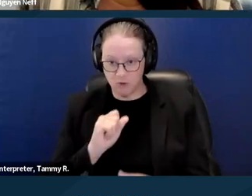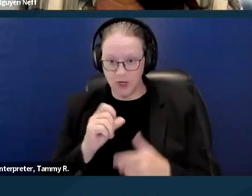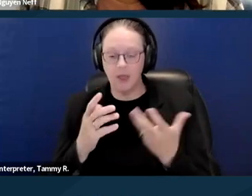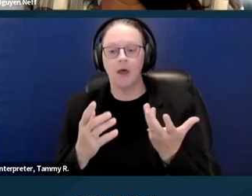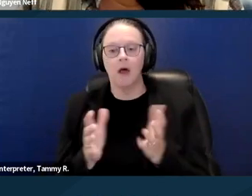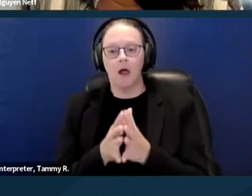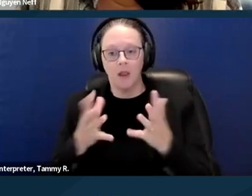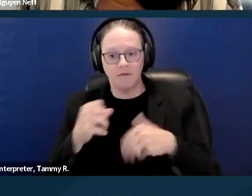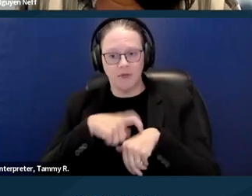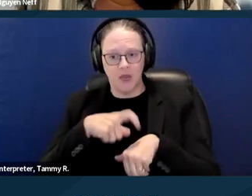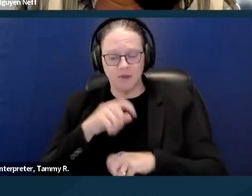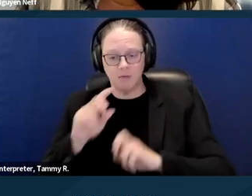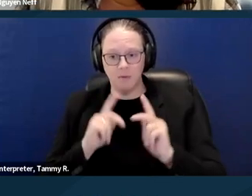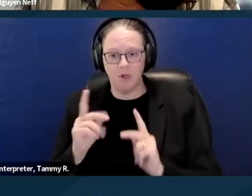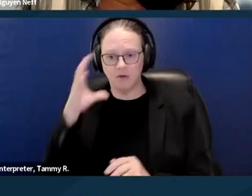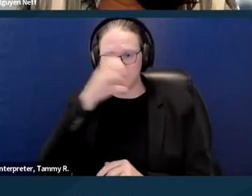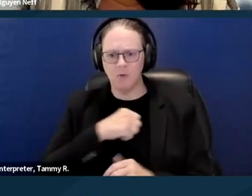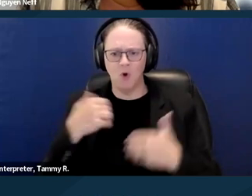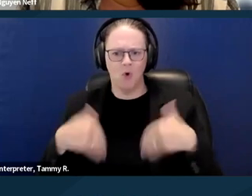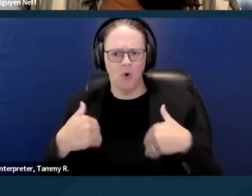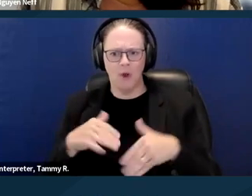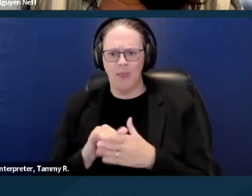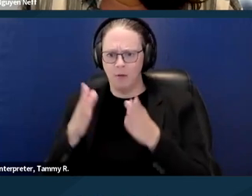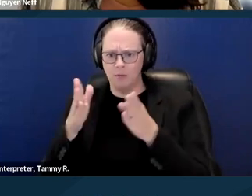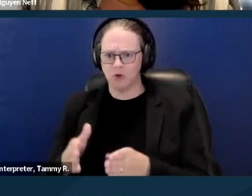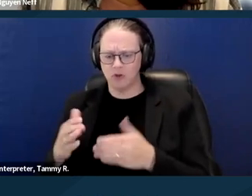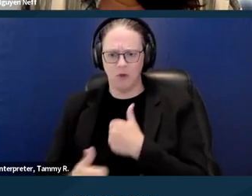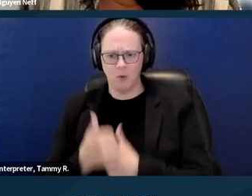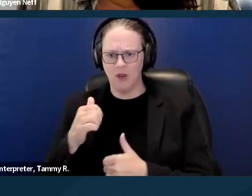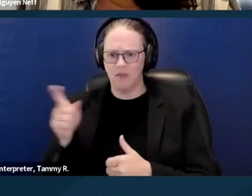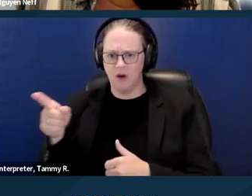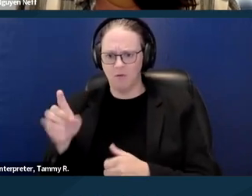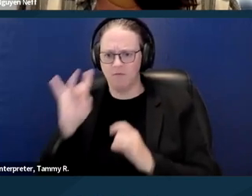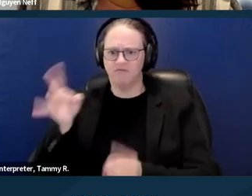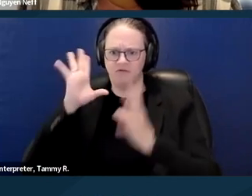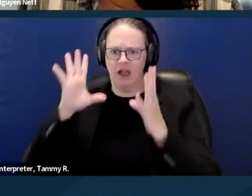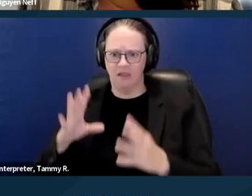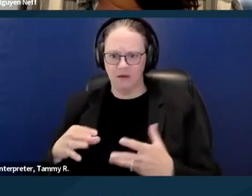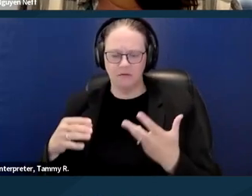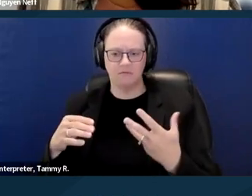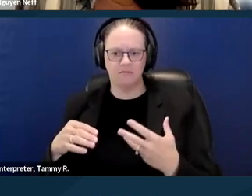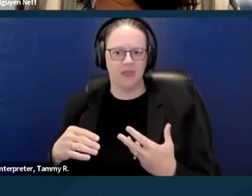well this person is a threat, this person is violent. You can't base assessments on direct threats,